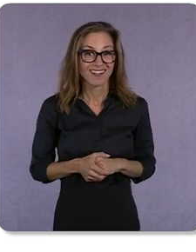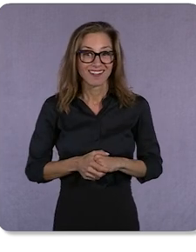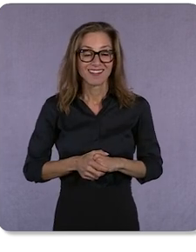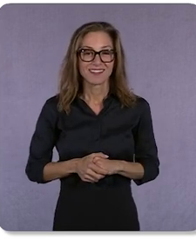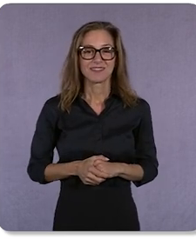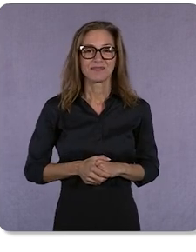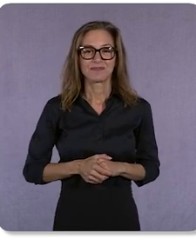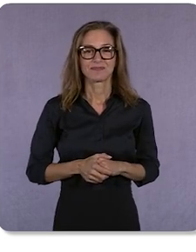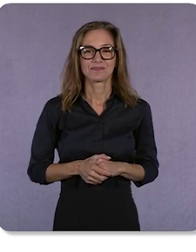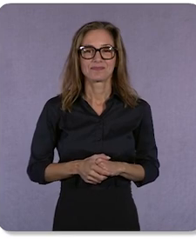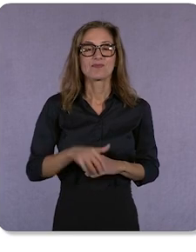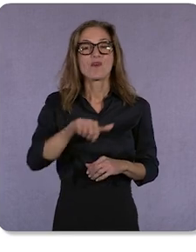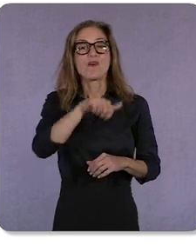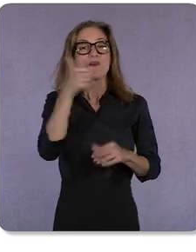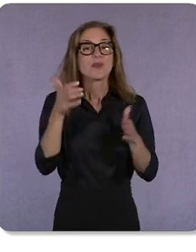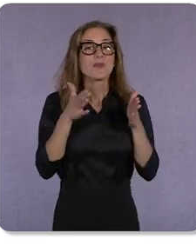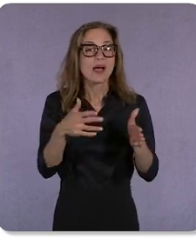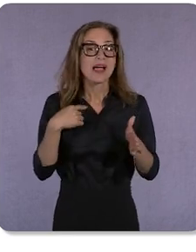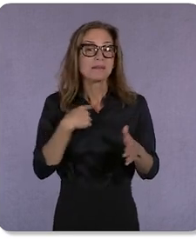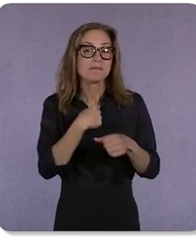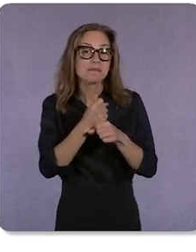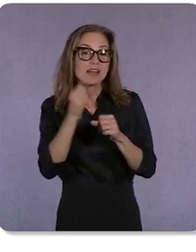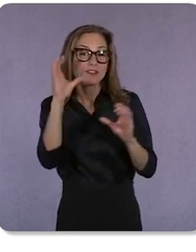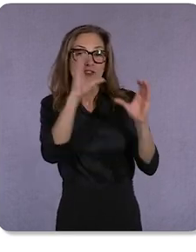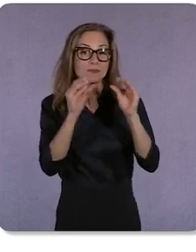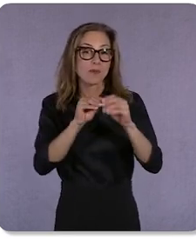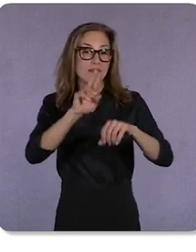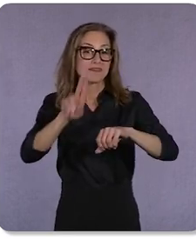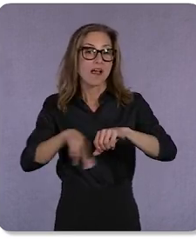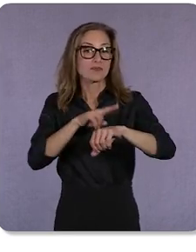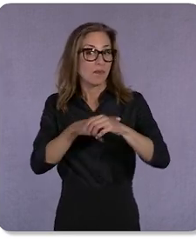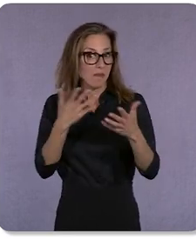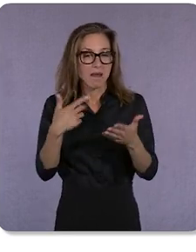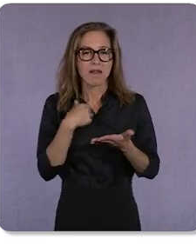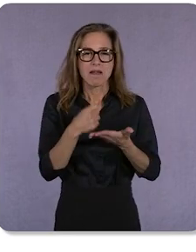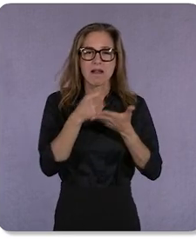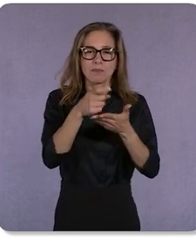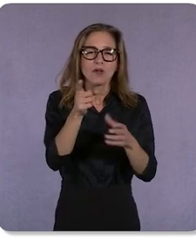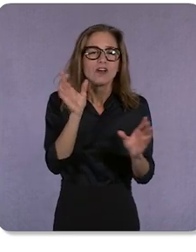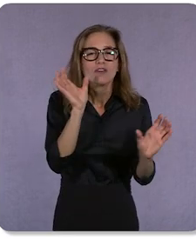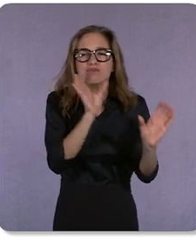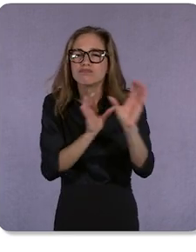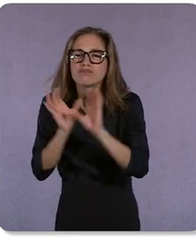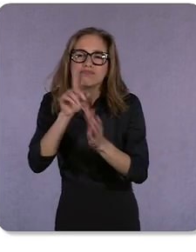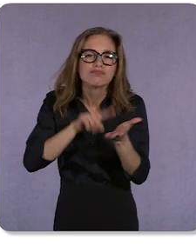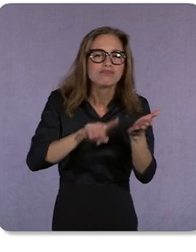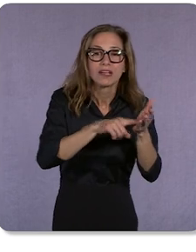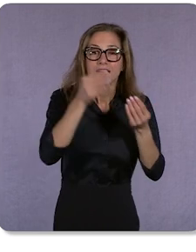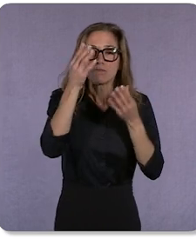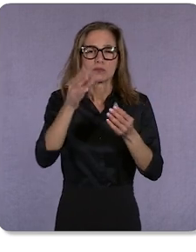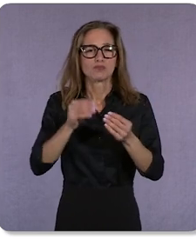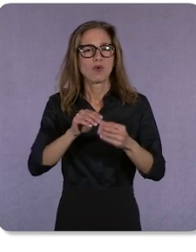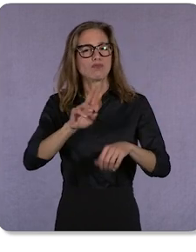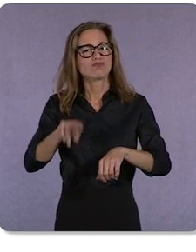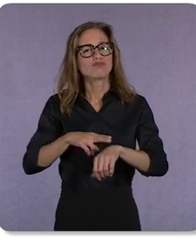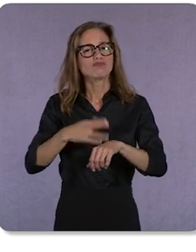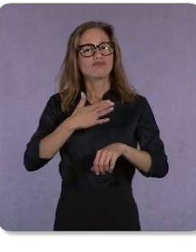Another way that we’re making search more natural is by helping you explore information more intuitively, no matter where you are on your journey.